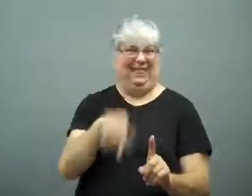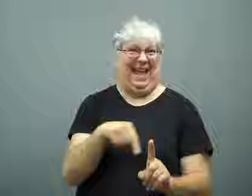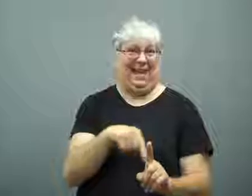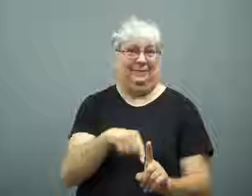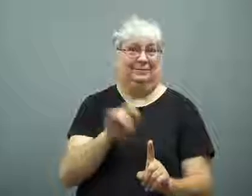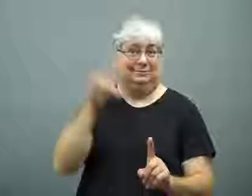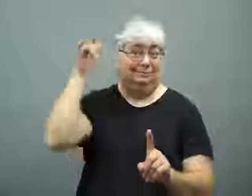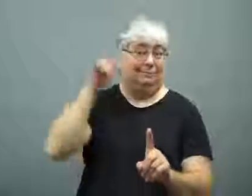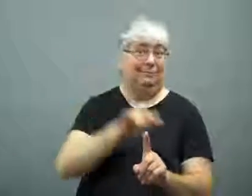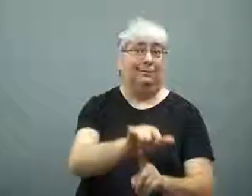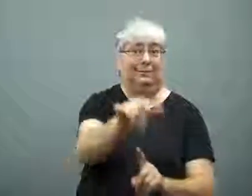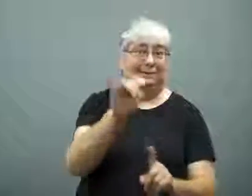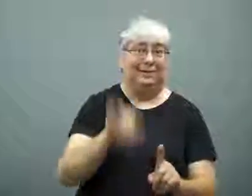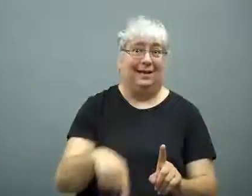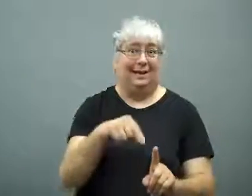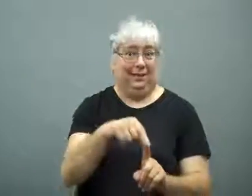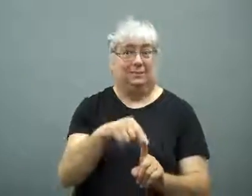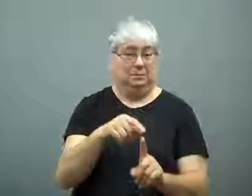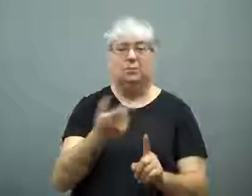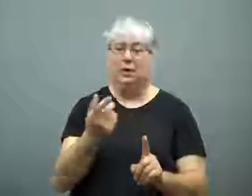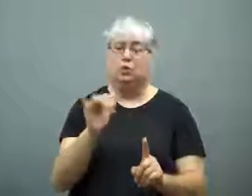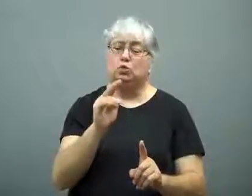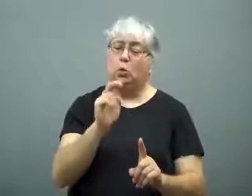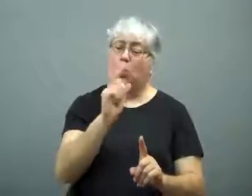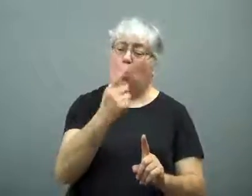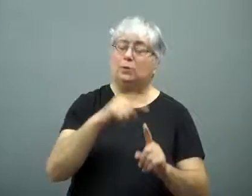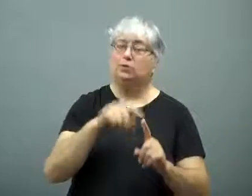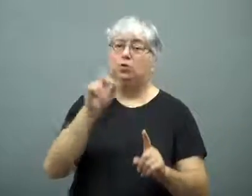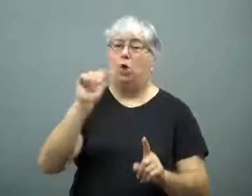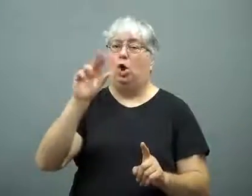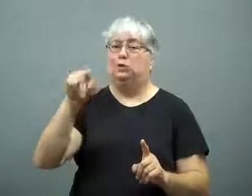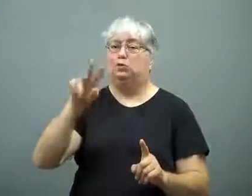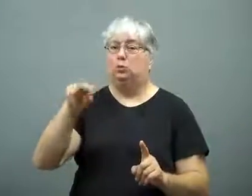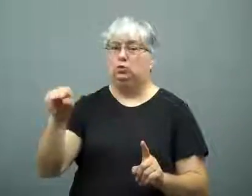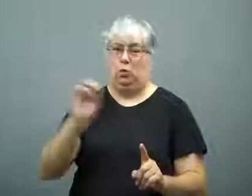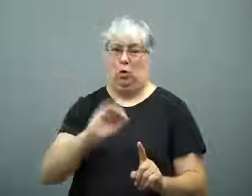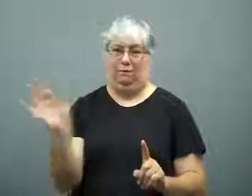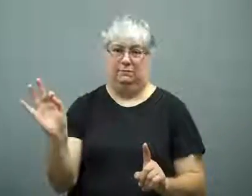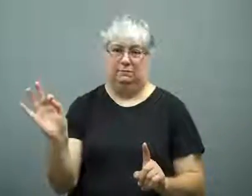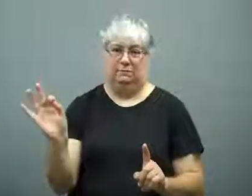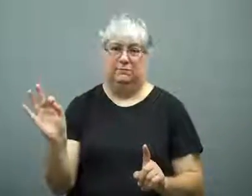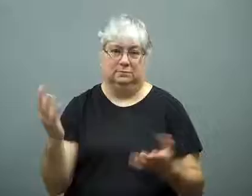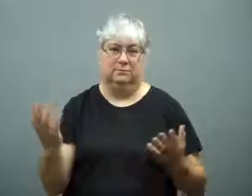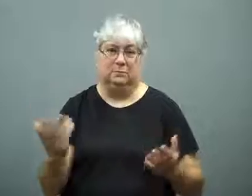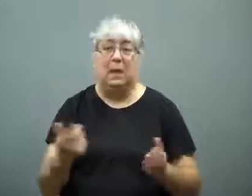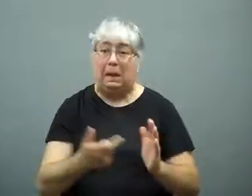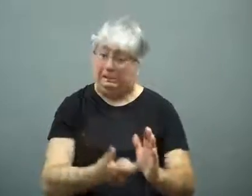would have it shut off from June 1 to August 22.